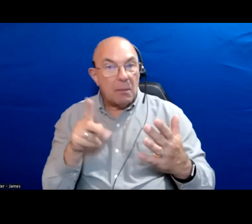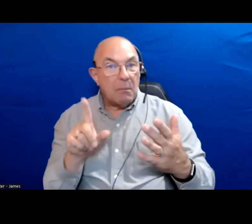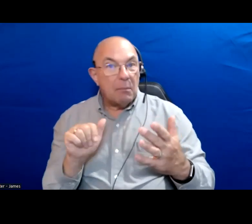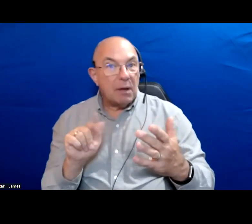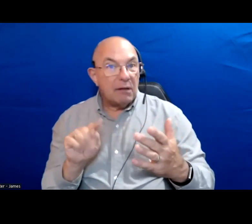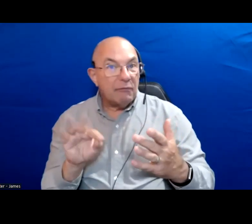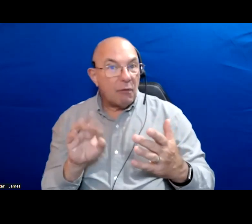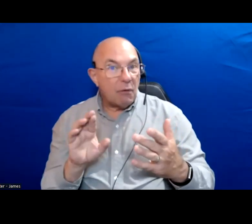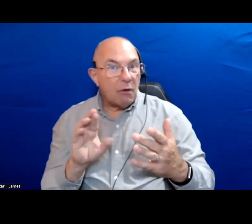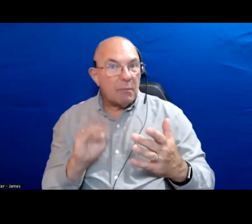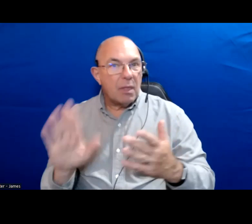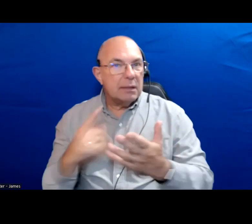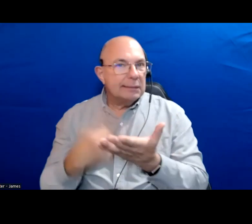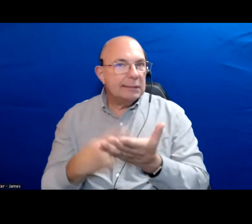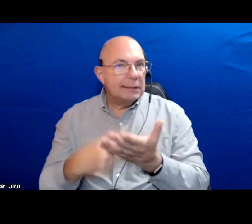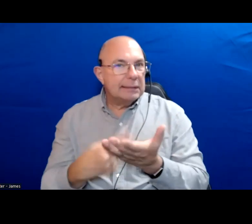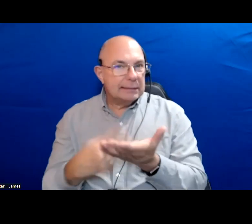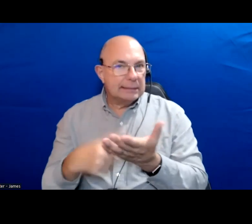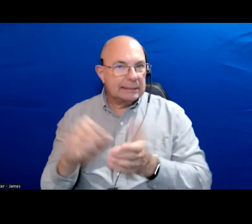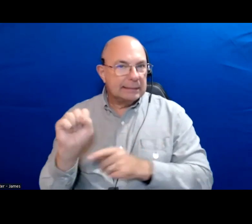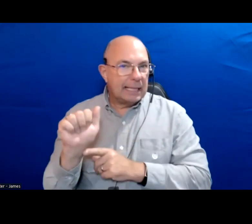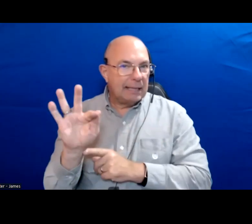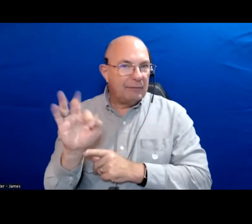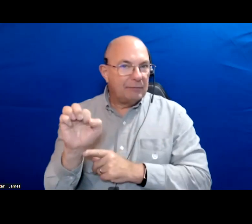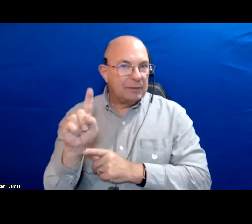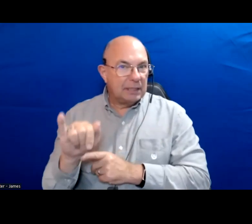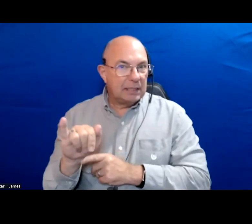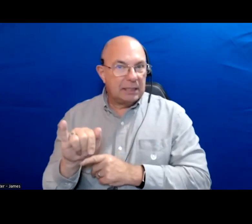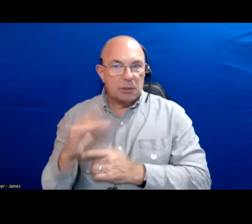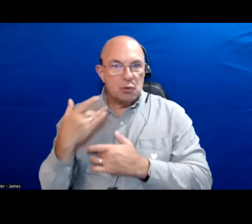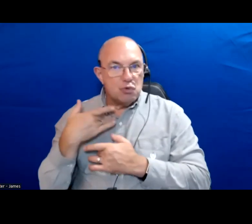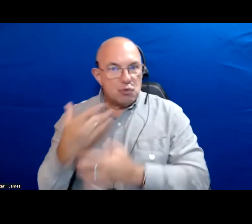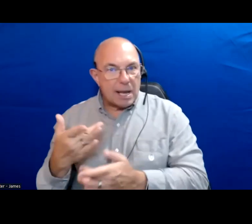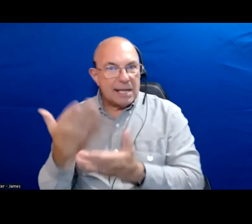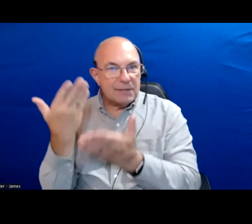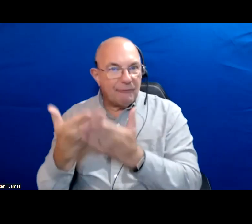is the conversation on public safety based in actual trends, actual facts?